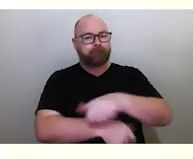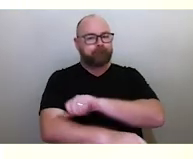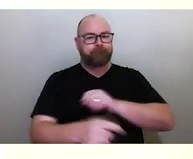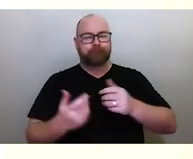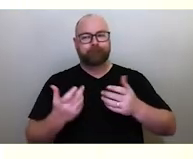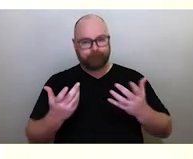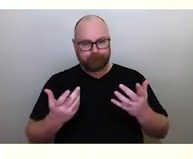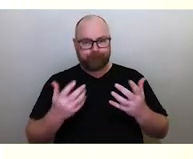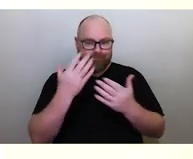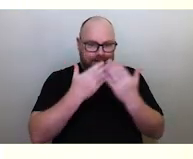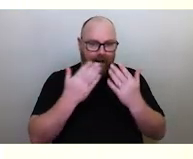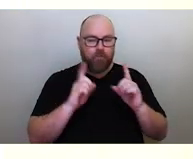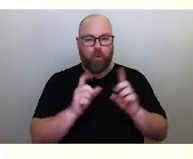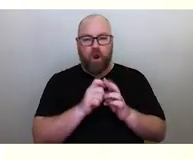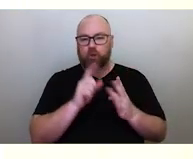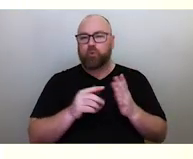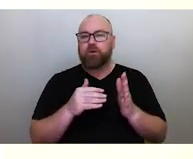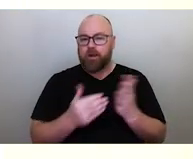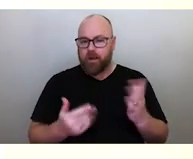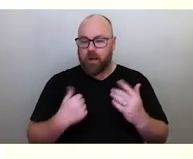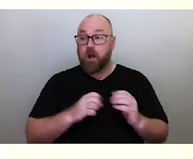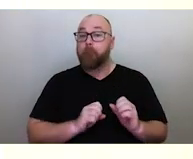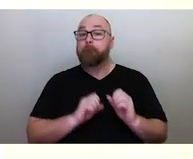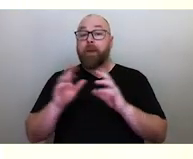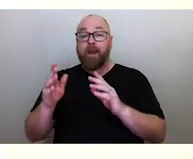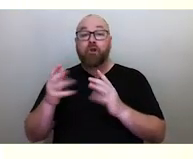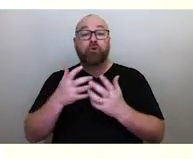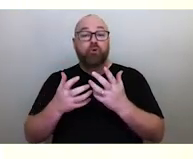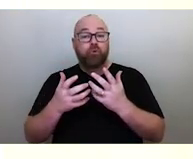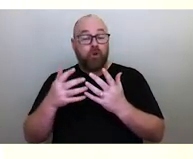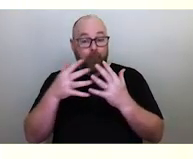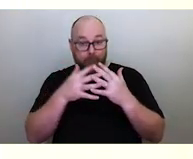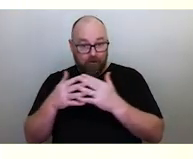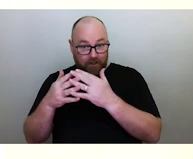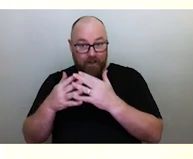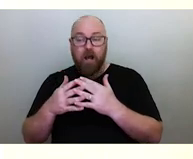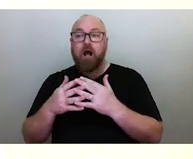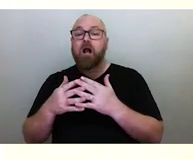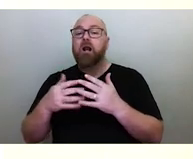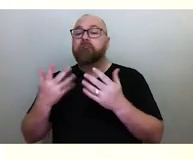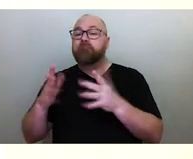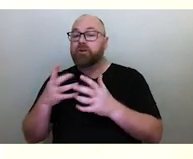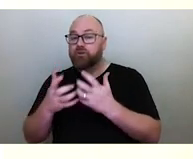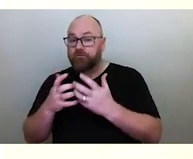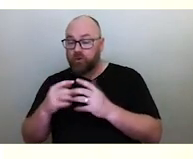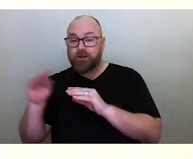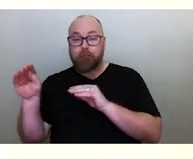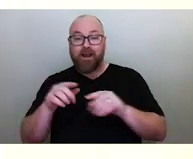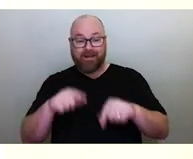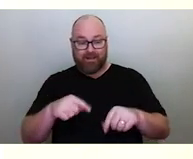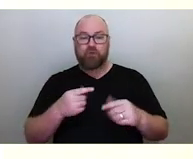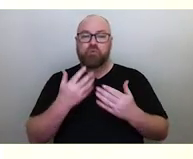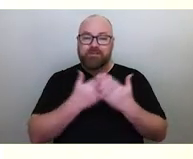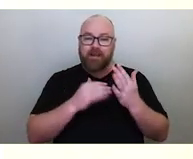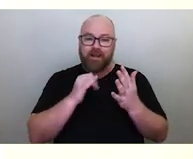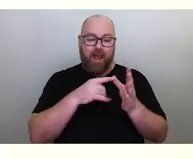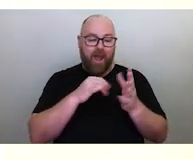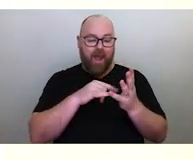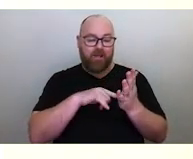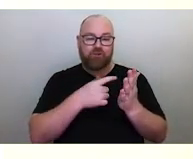I moved back to the US, I finished my undergrad degree in physics and I came back to Australia to study astrophysics. But even though I was looking for